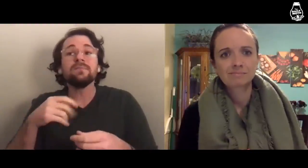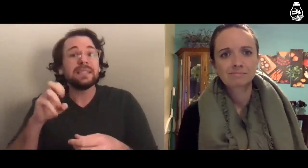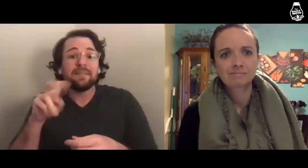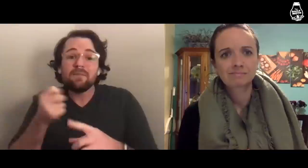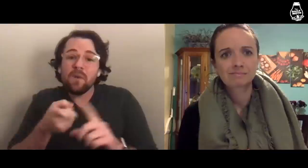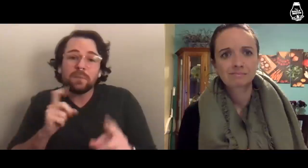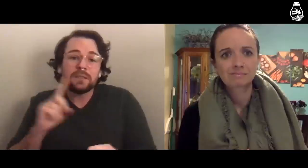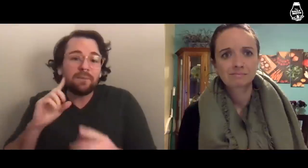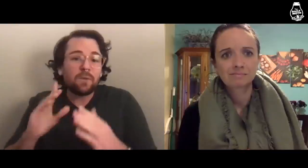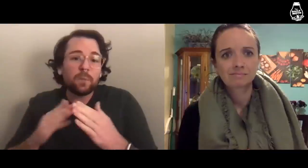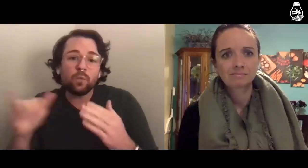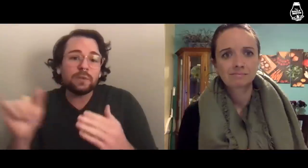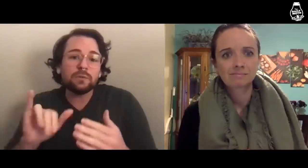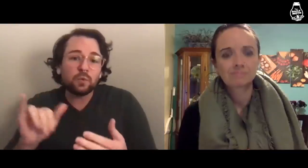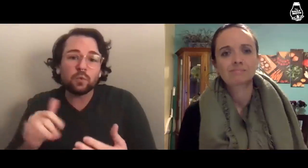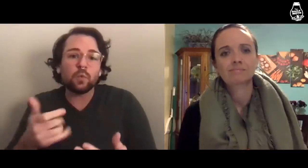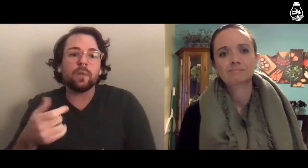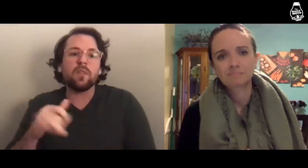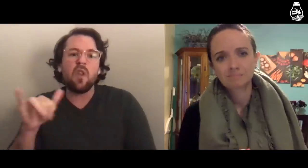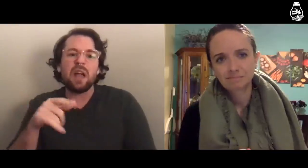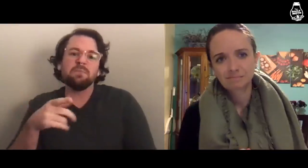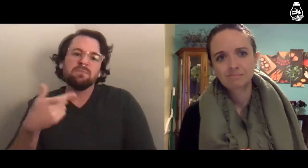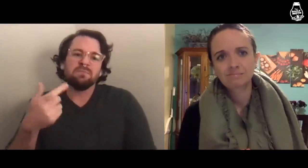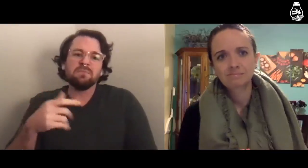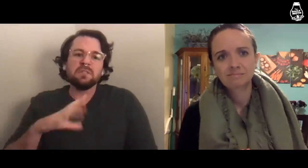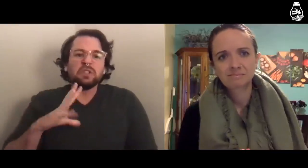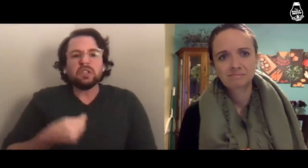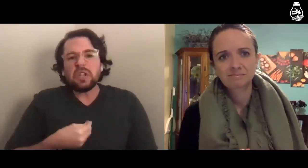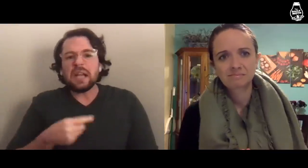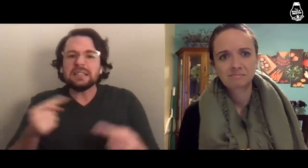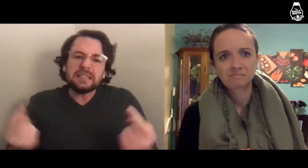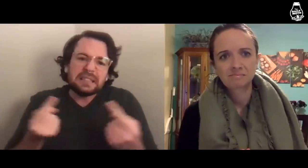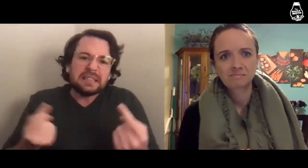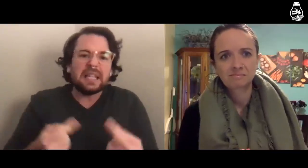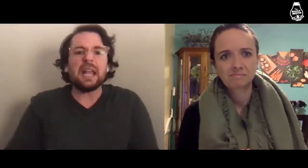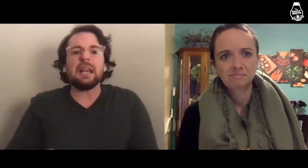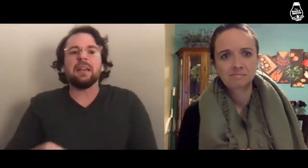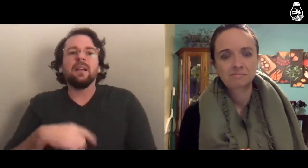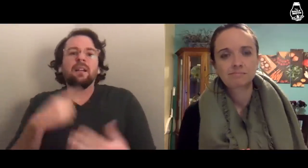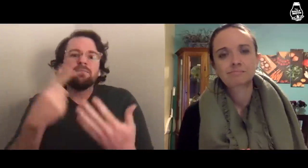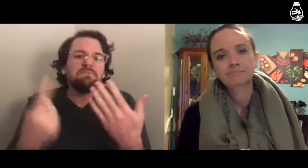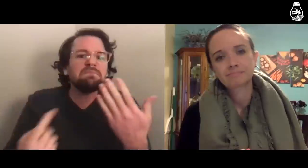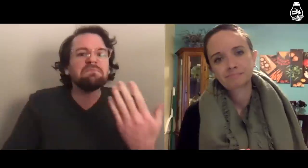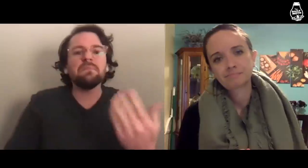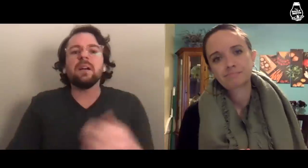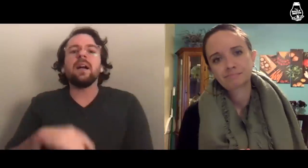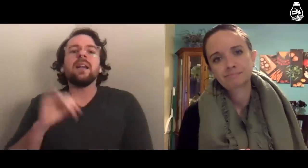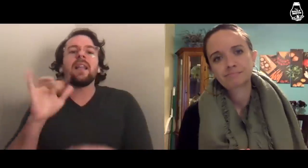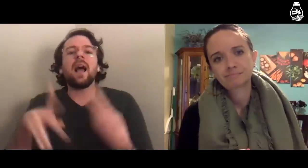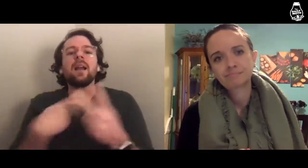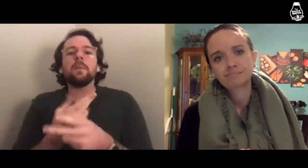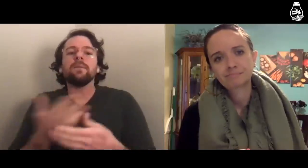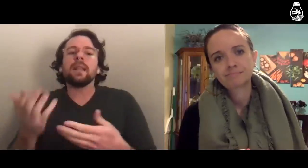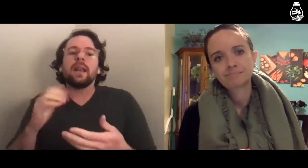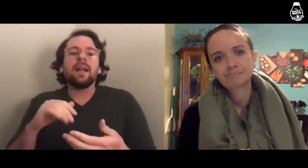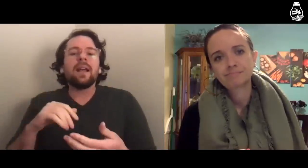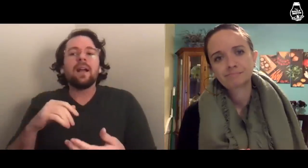even from the Deaf community too, and they say things like how being trans is a sin and that type of thing.